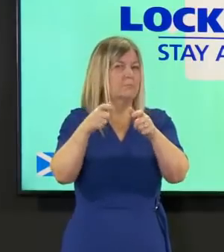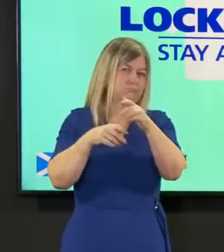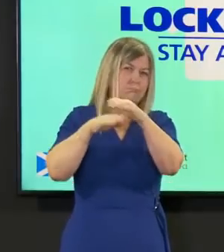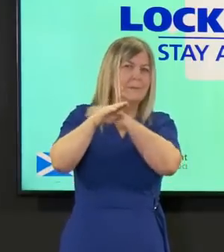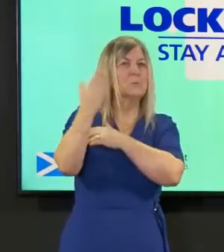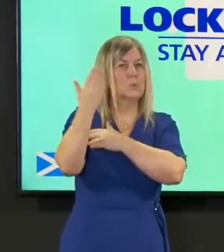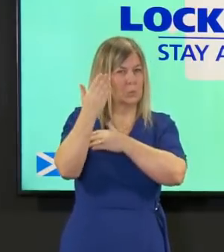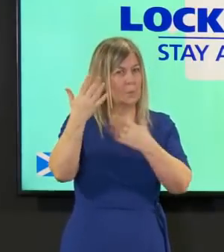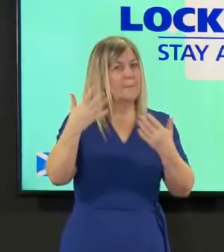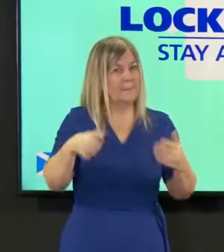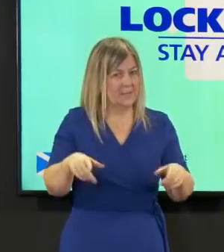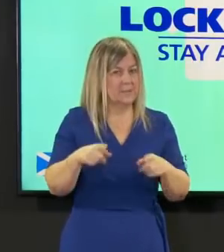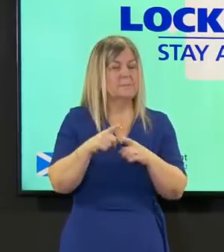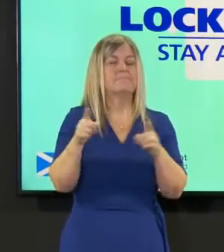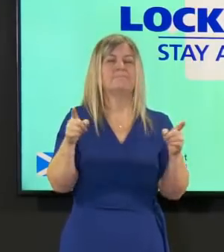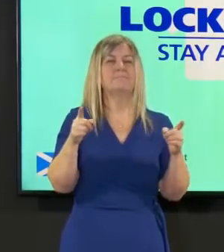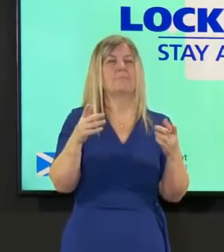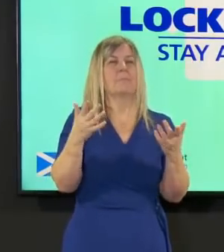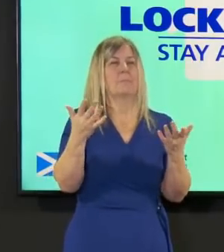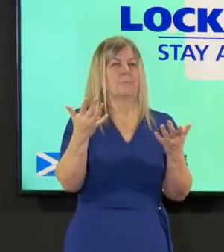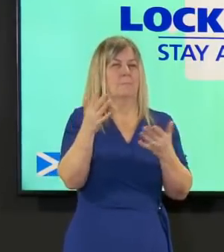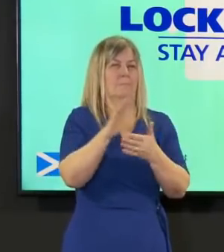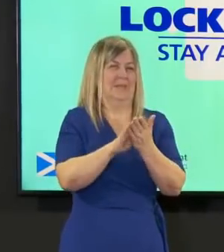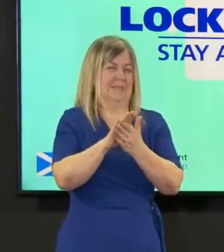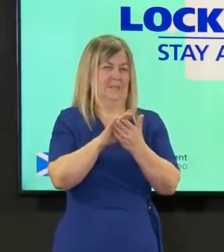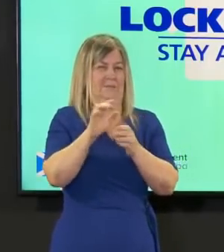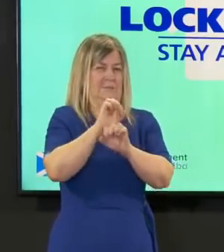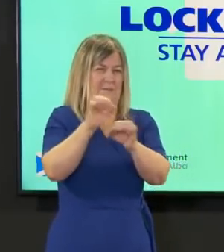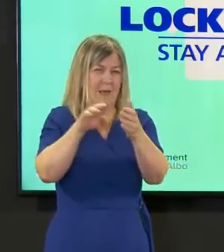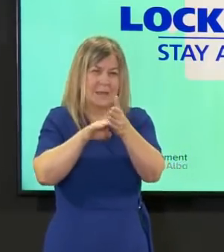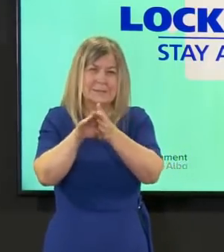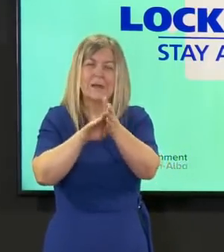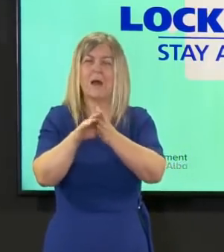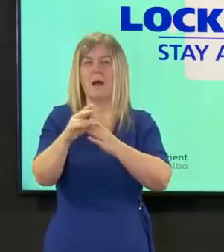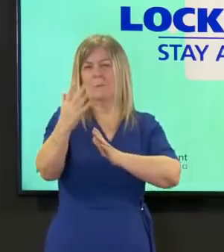involved in face-to-face learning for the exams and the subjects that they follow